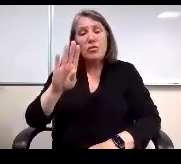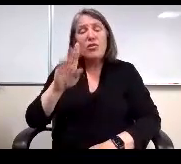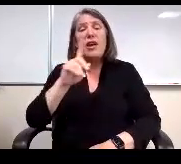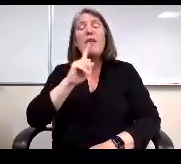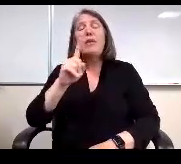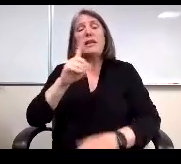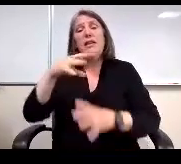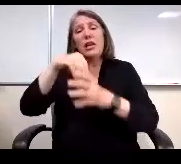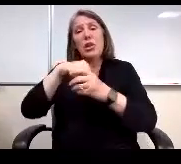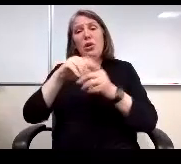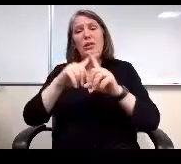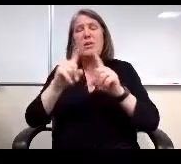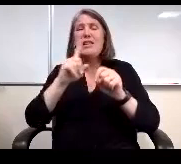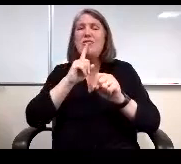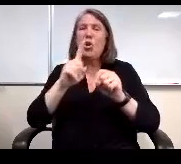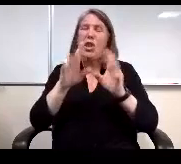but certainly a conference commitment.